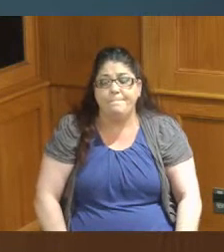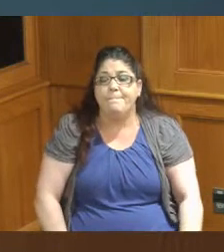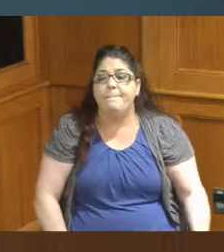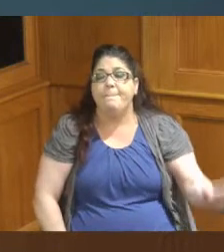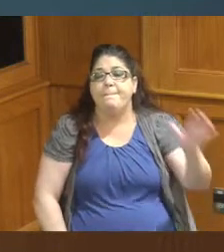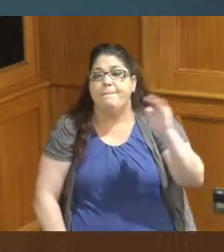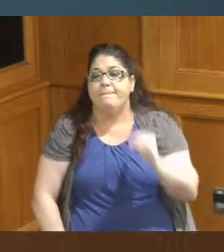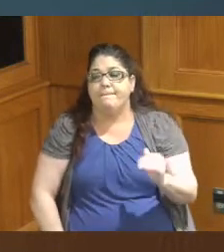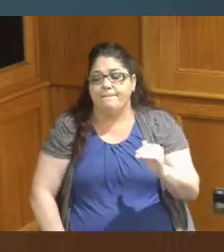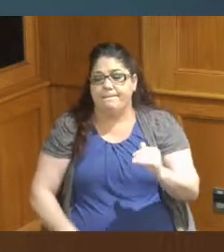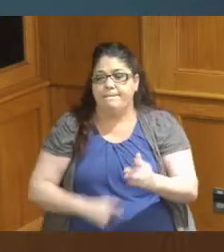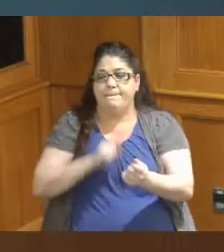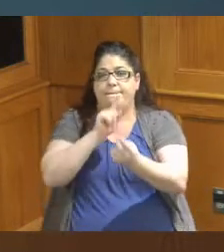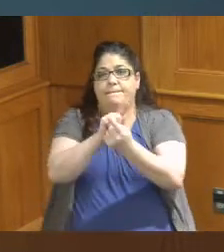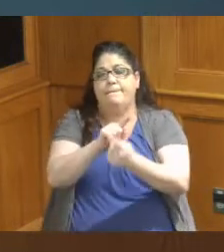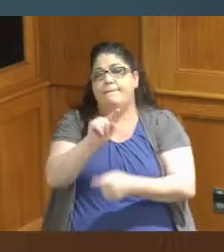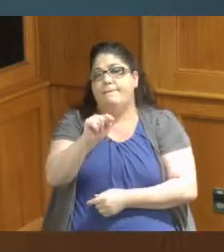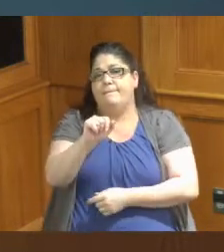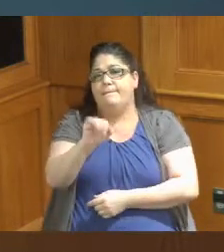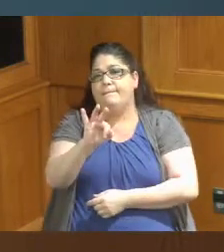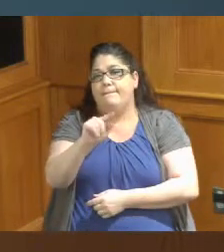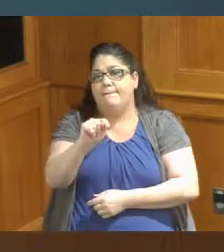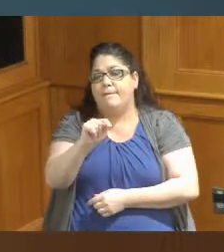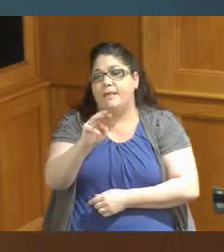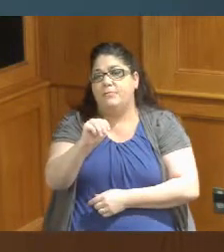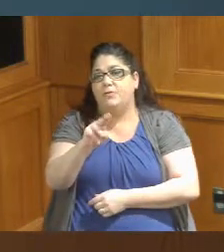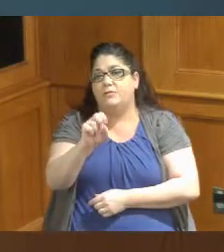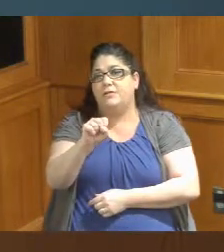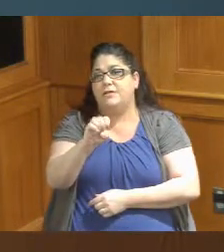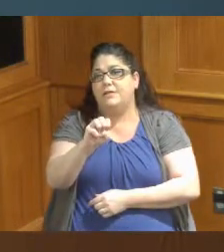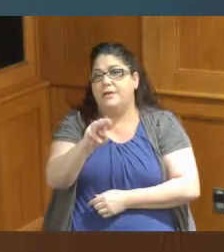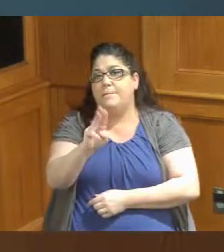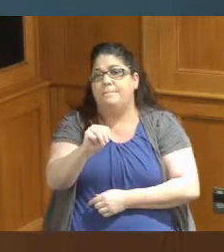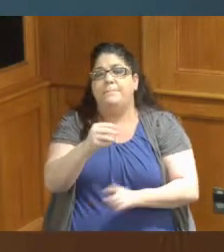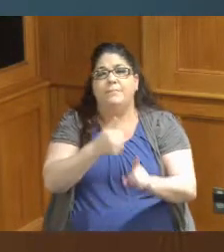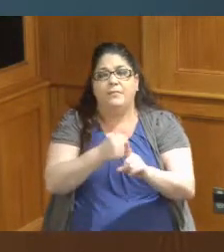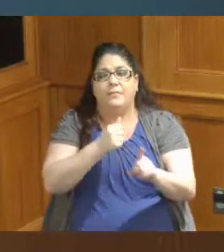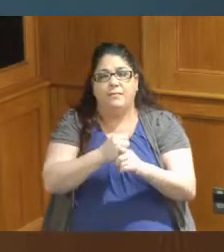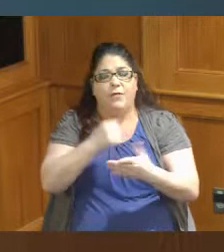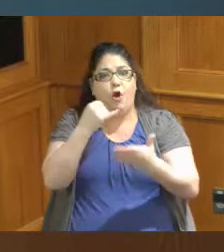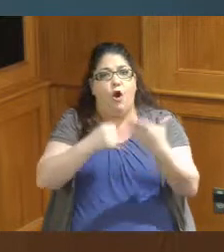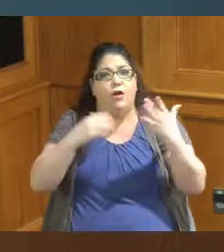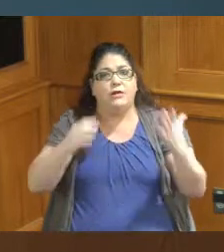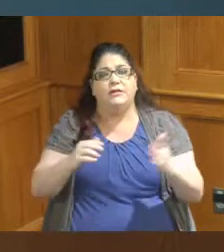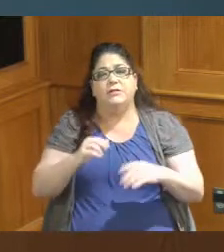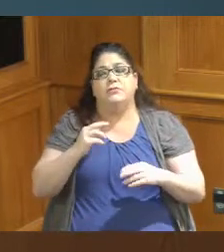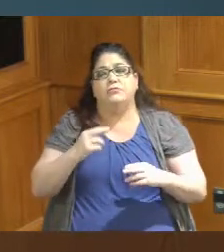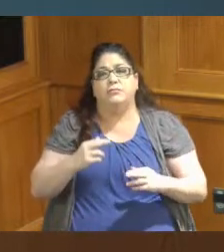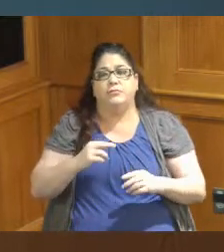with the Taft museum artist residency program very excited love to hear the fact that we're going to